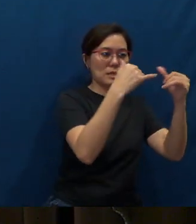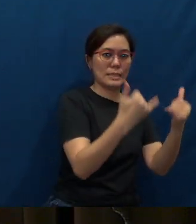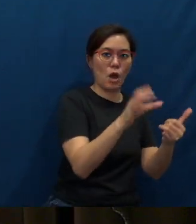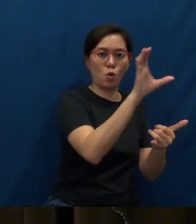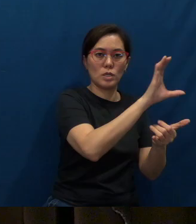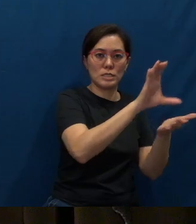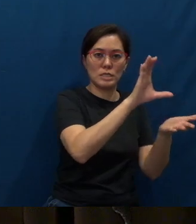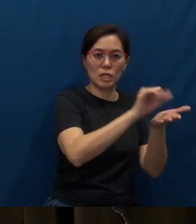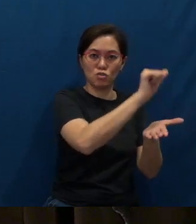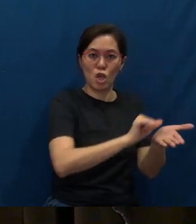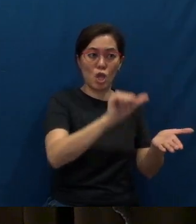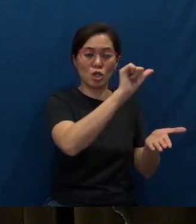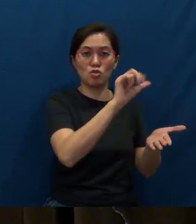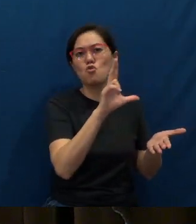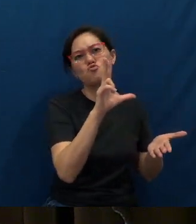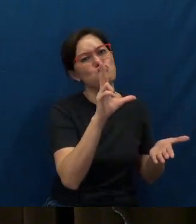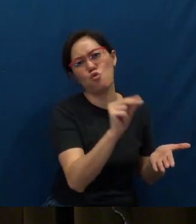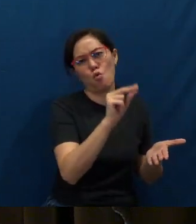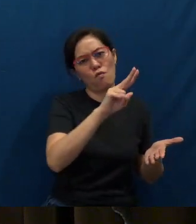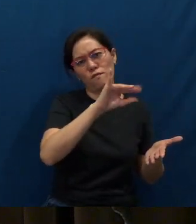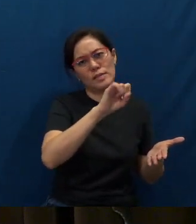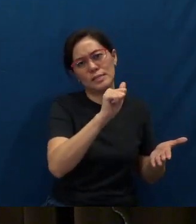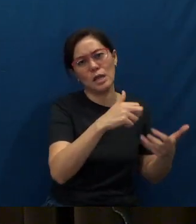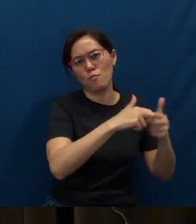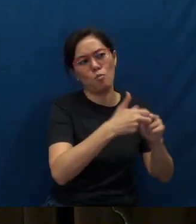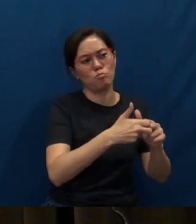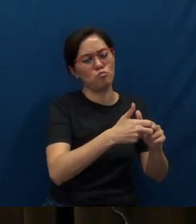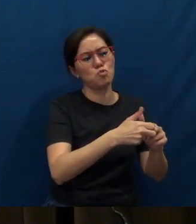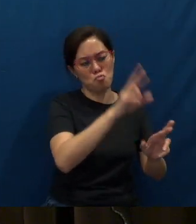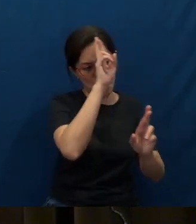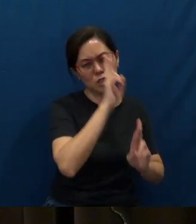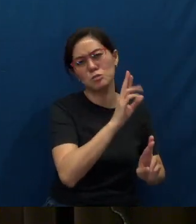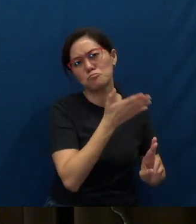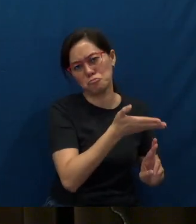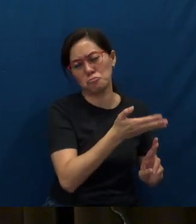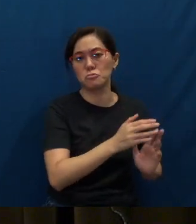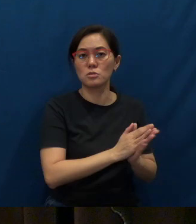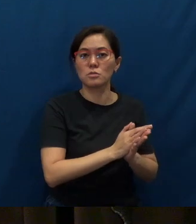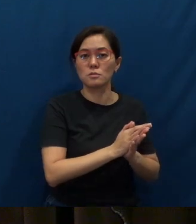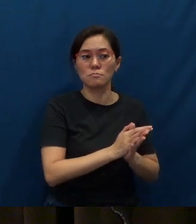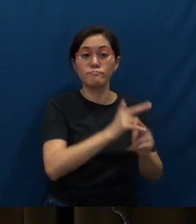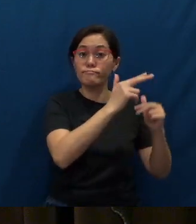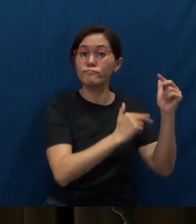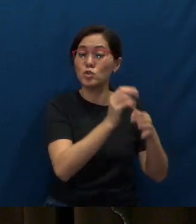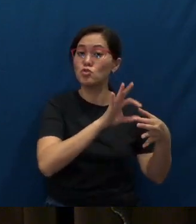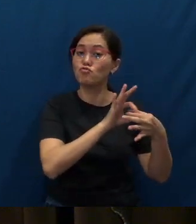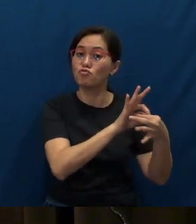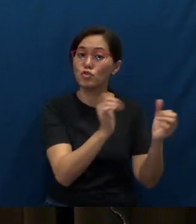No visa problems at all. Well-respected in that community, building relationships with the students,